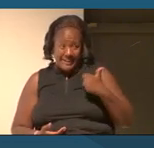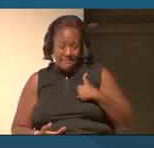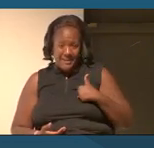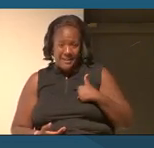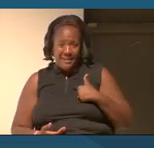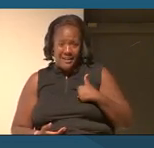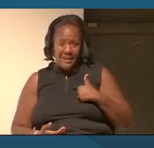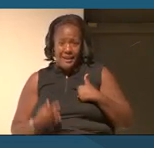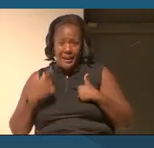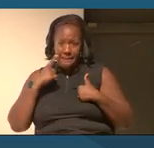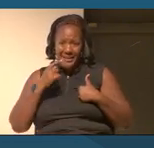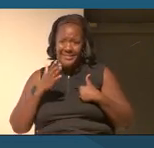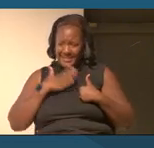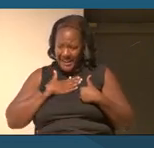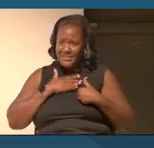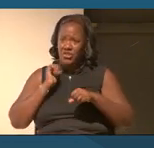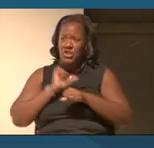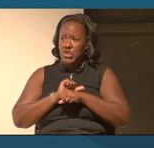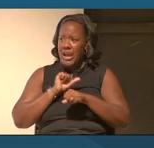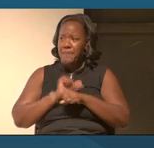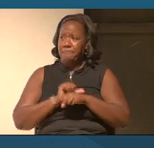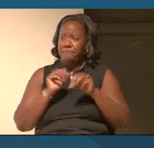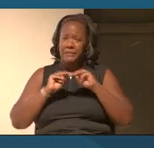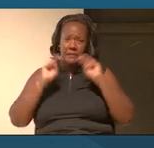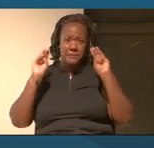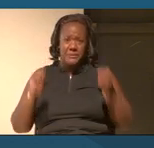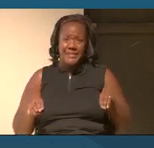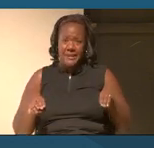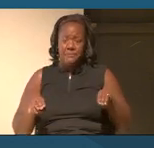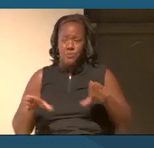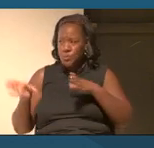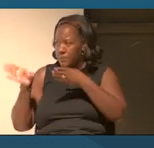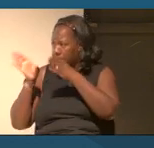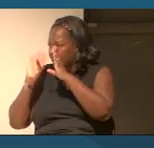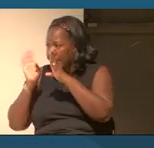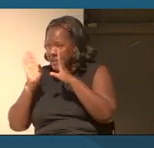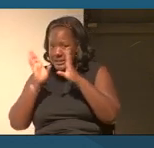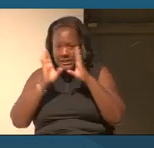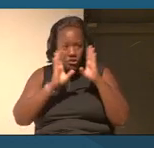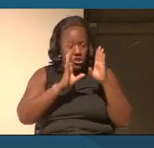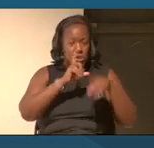that is the job of a museum is to pay attention to multiple time periods, not only the present